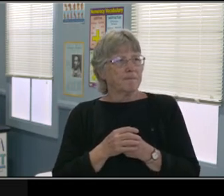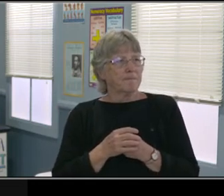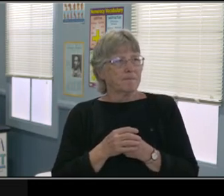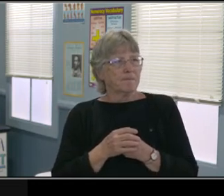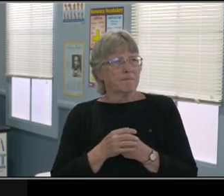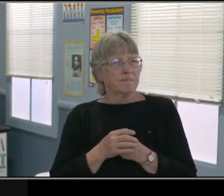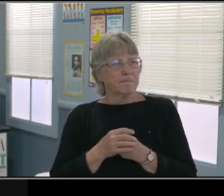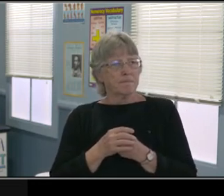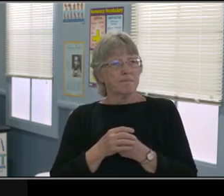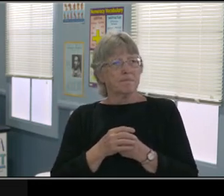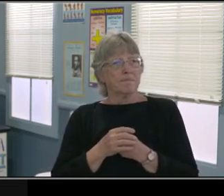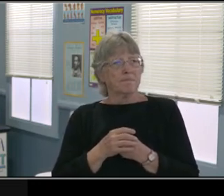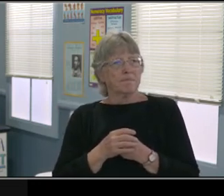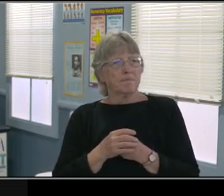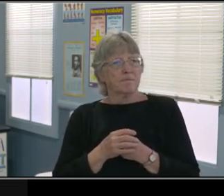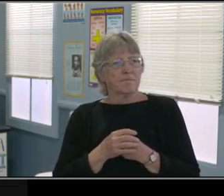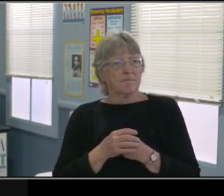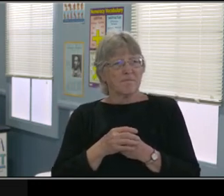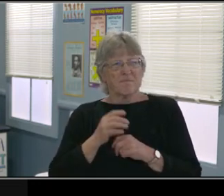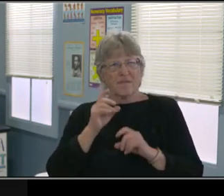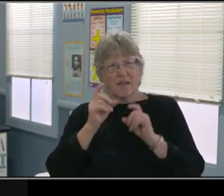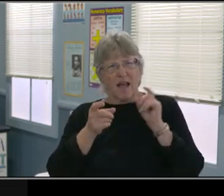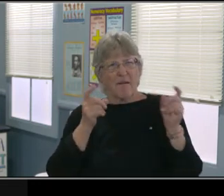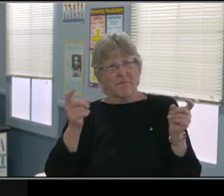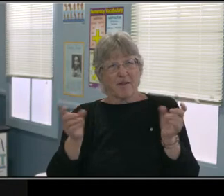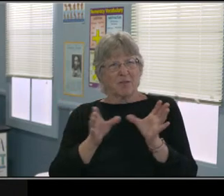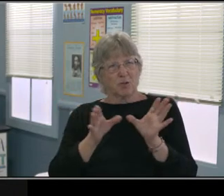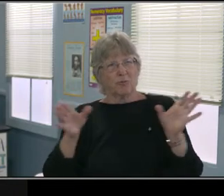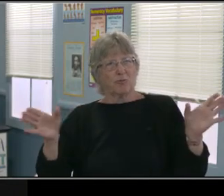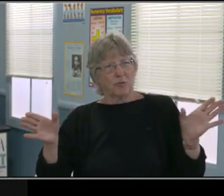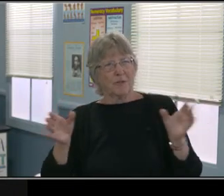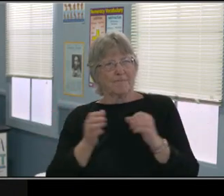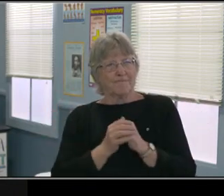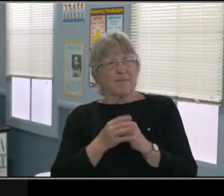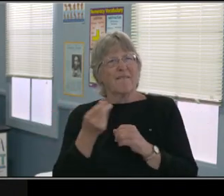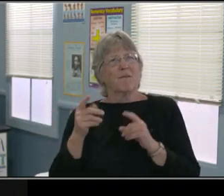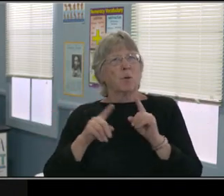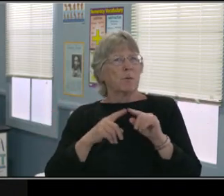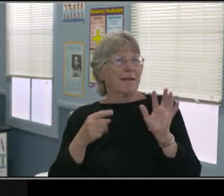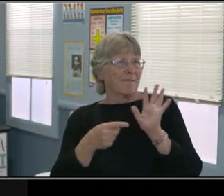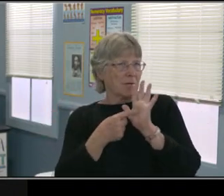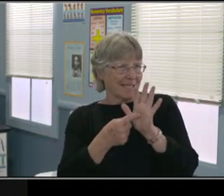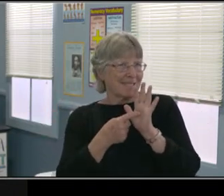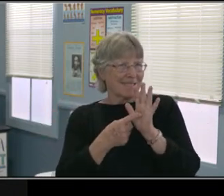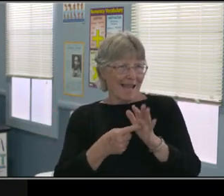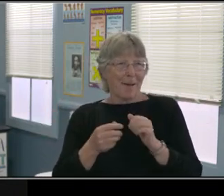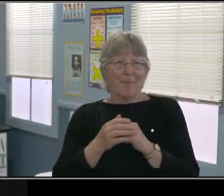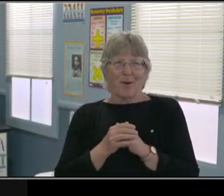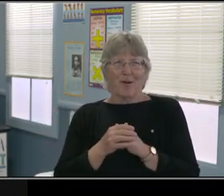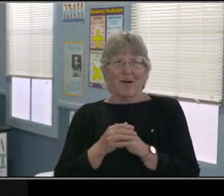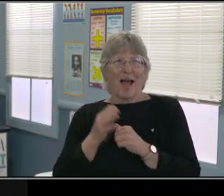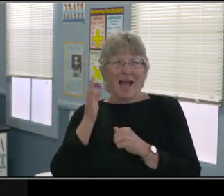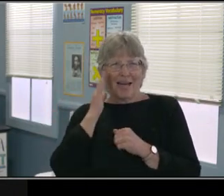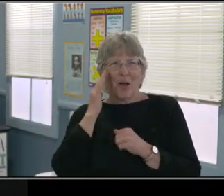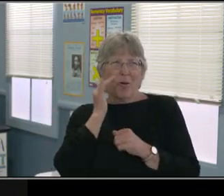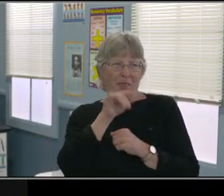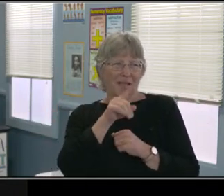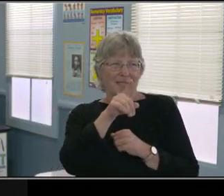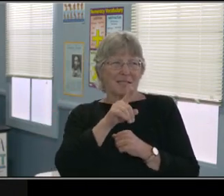So if we know that, and then looking at a student on the computer, is their attention affected by the media.